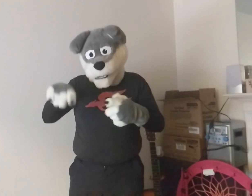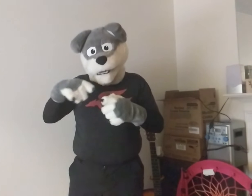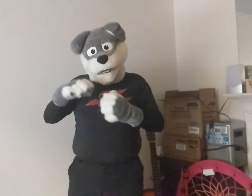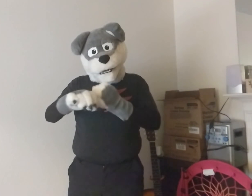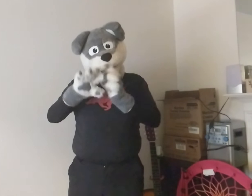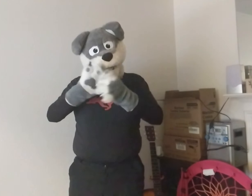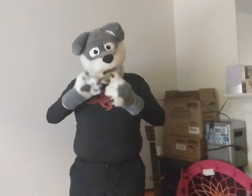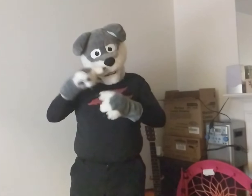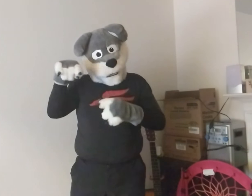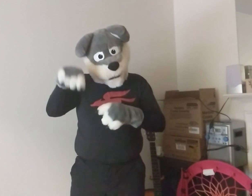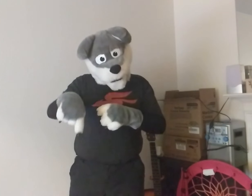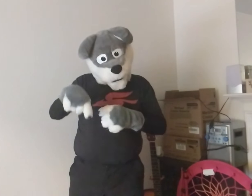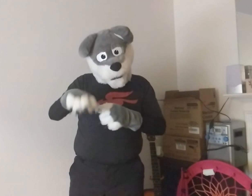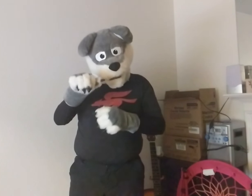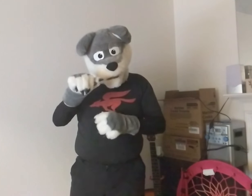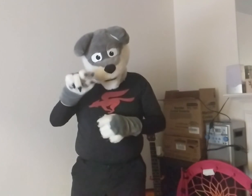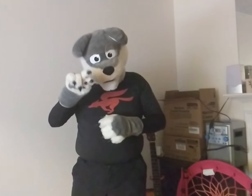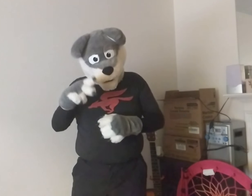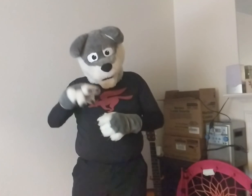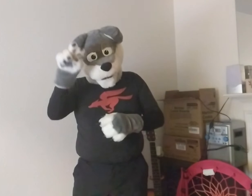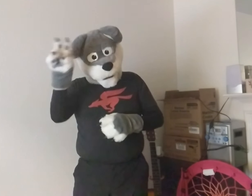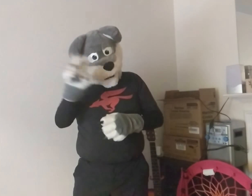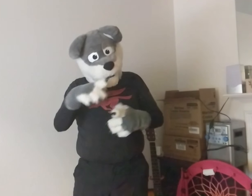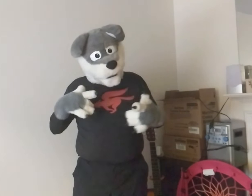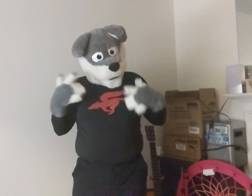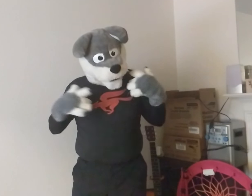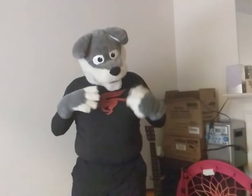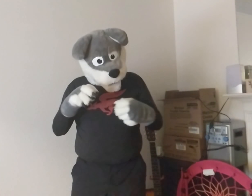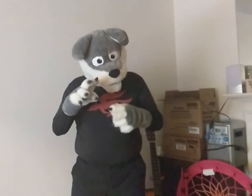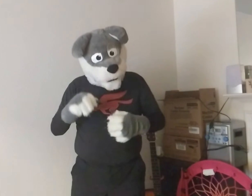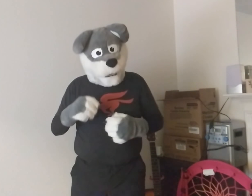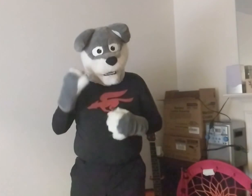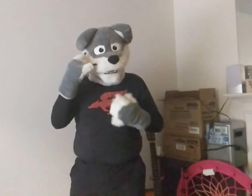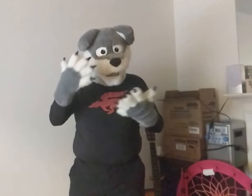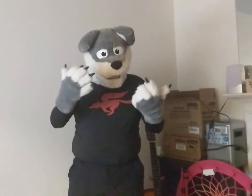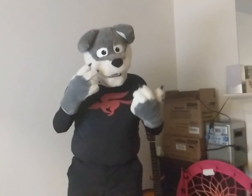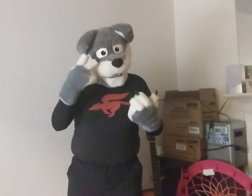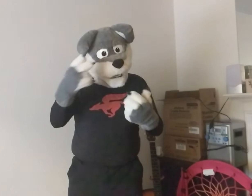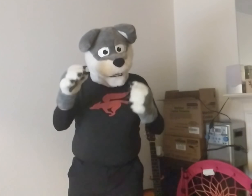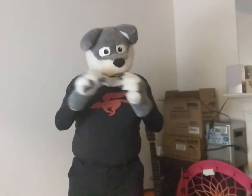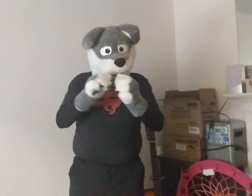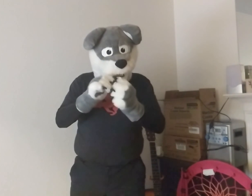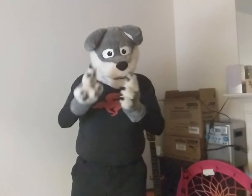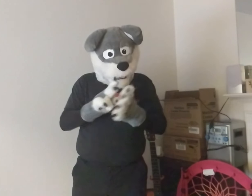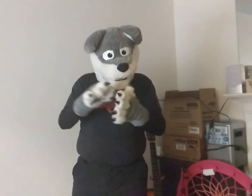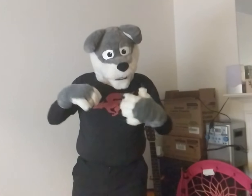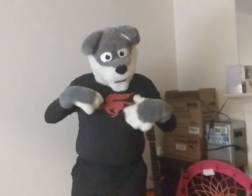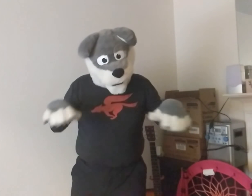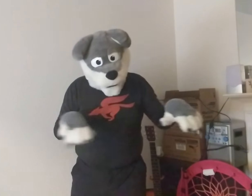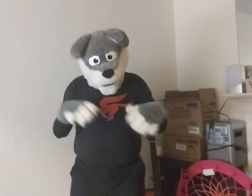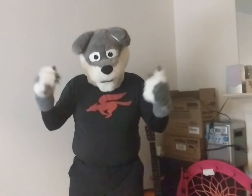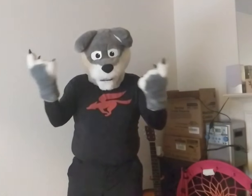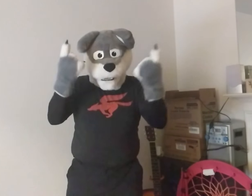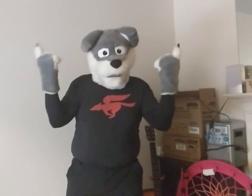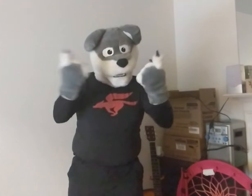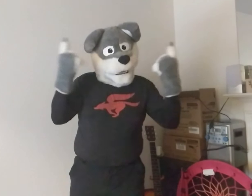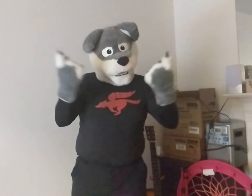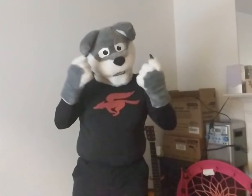Don't forget to read the description about Anthro Northwest below here. If you want to see me do something on the video.